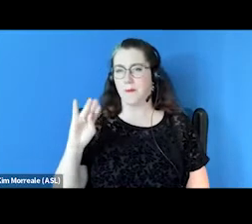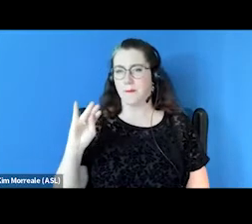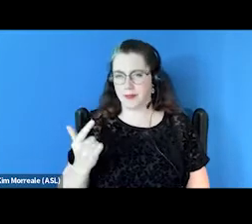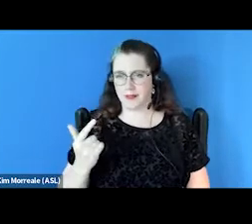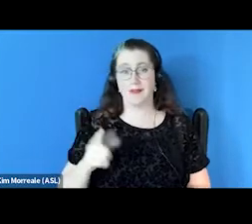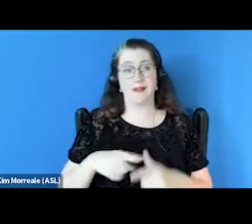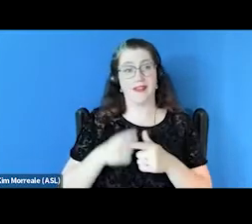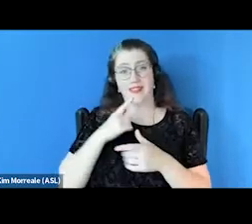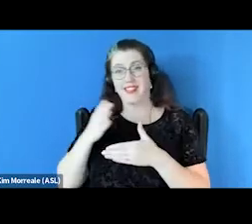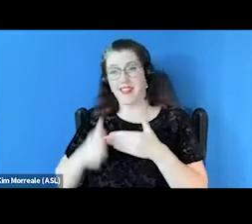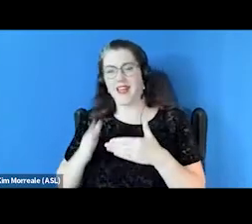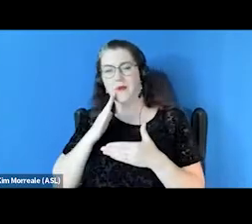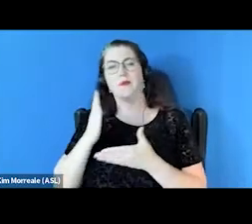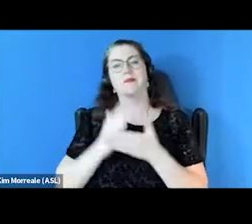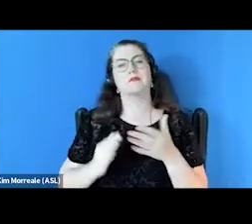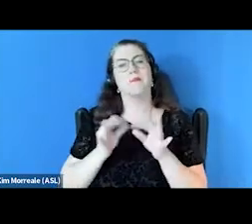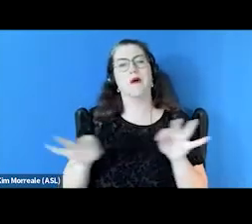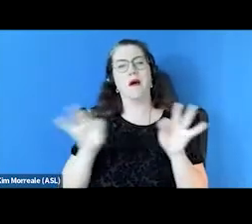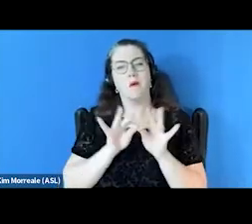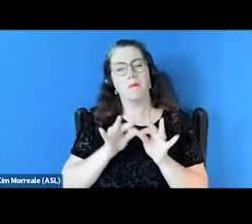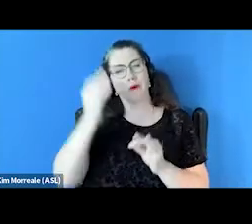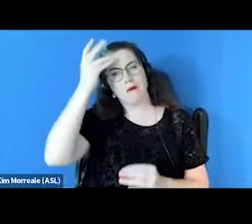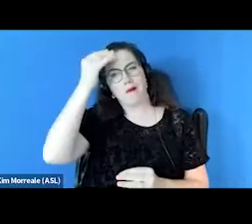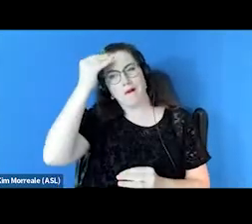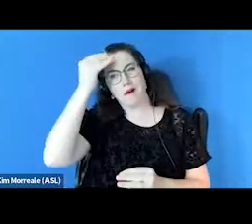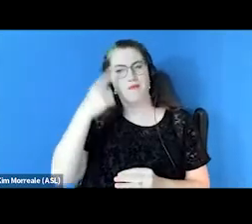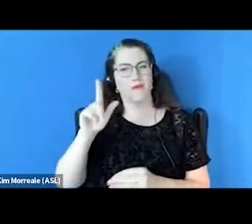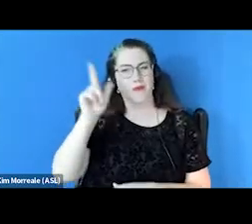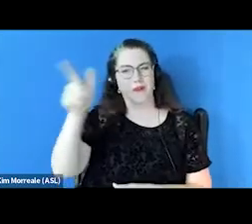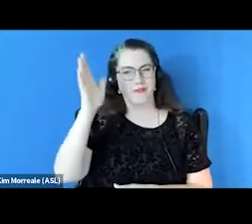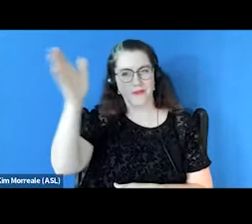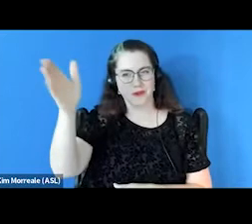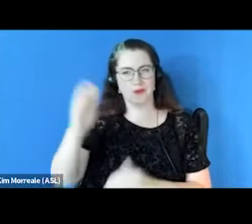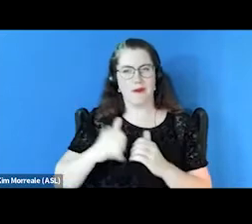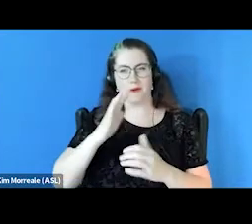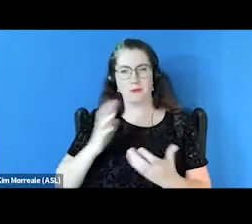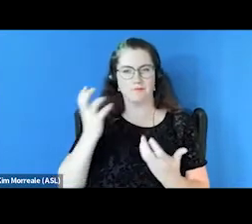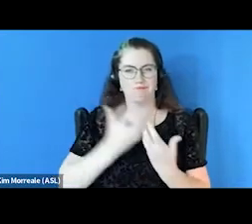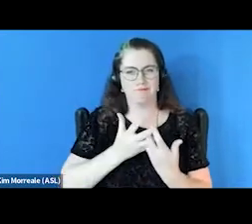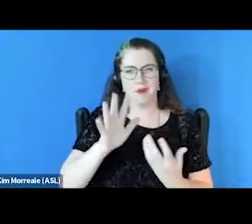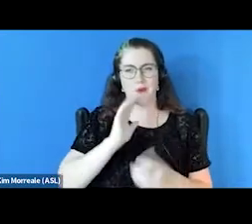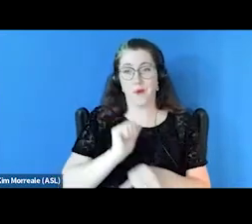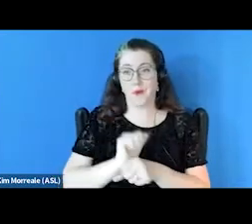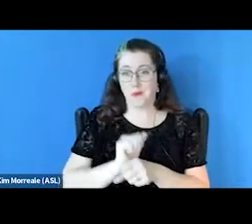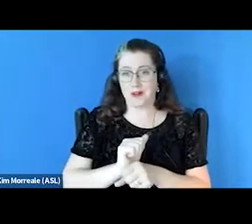some key takeaways. So what can you use to implement in your work following this webinar?